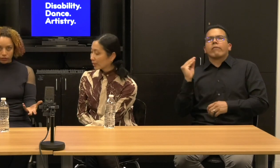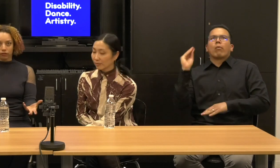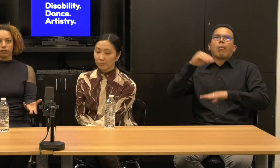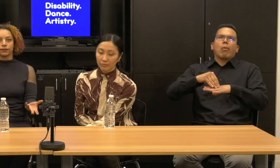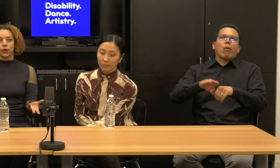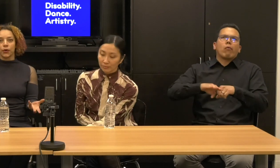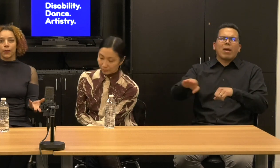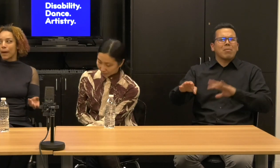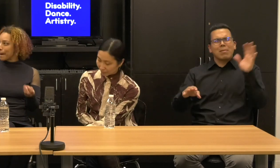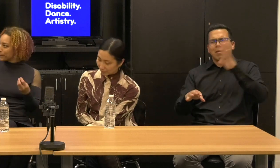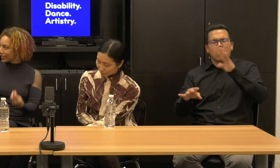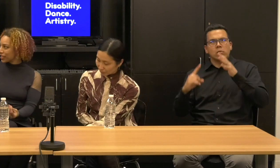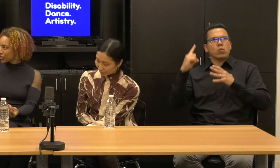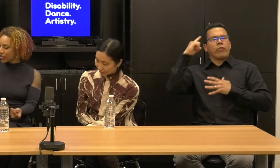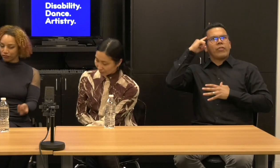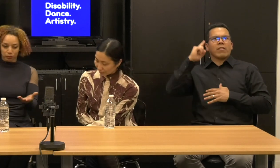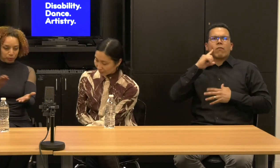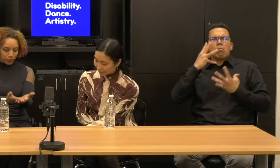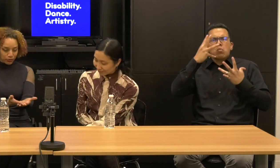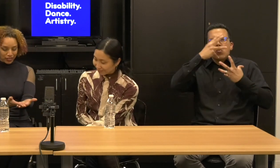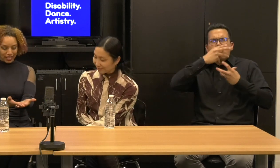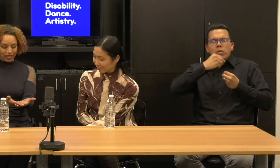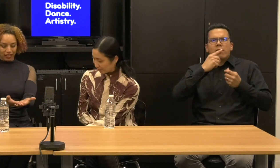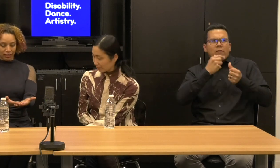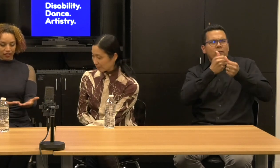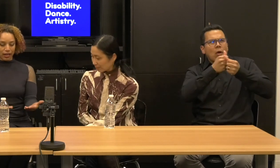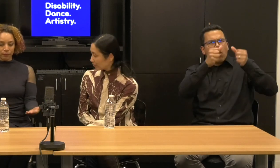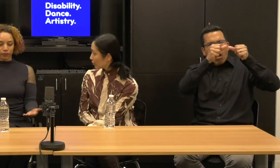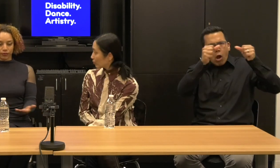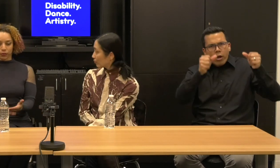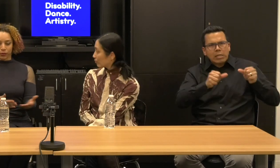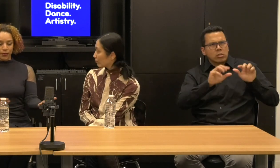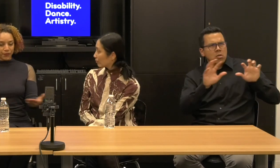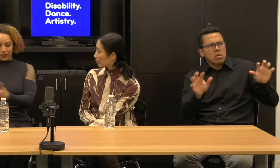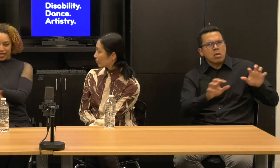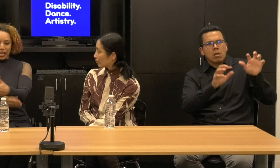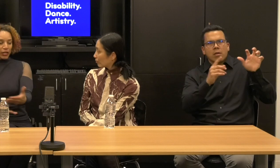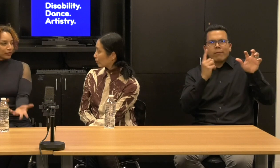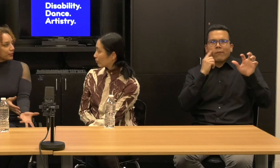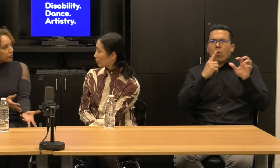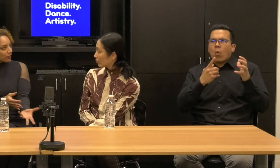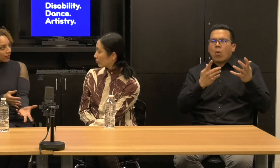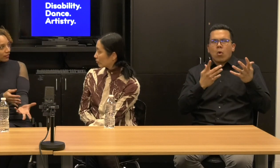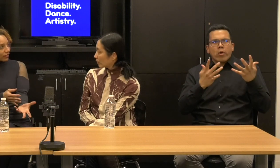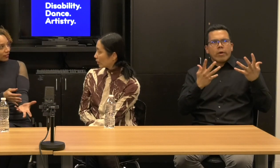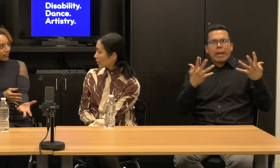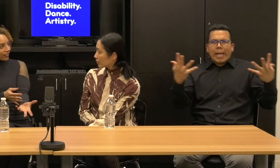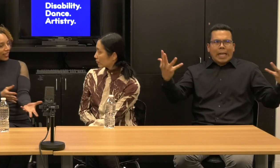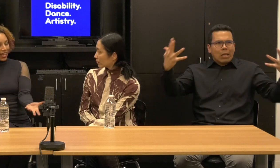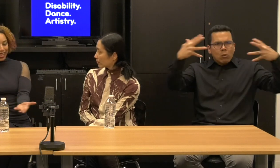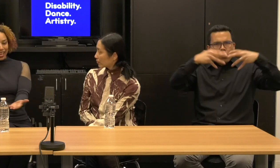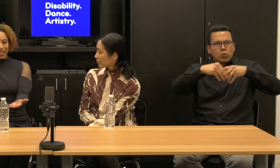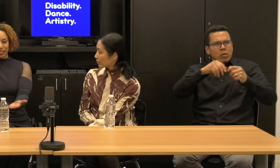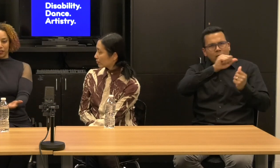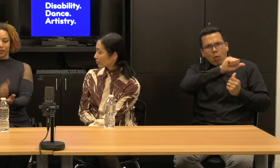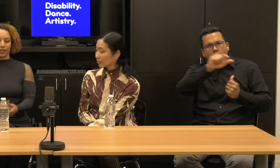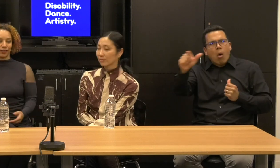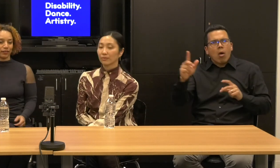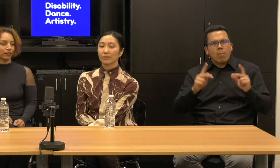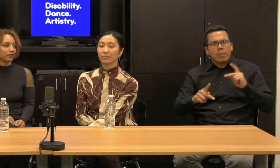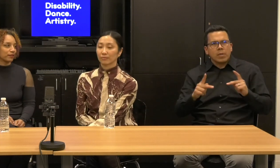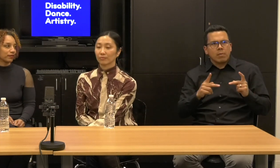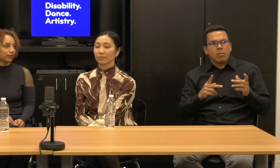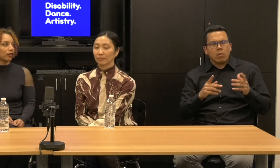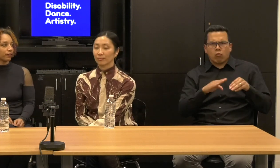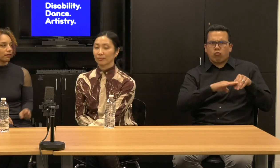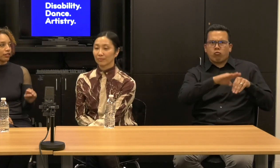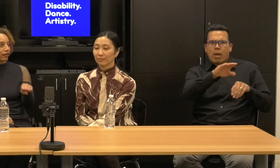Yeah, for pleasure, for beauty, for inclusion, not for a retroactive accommodation.